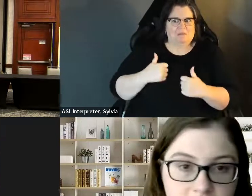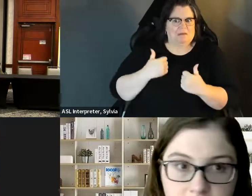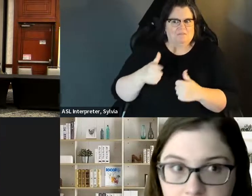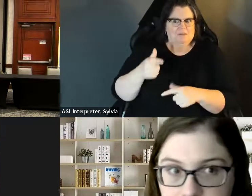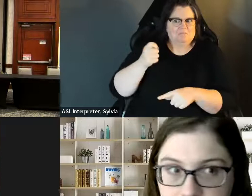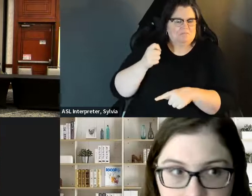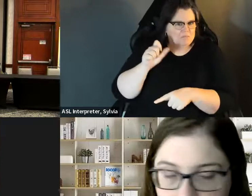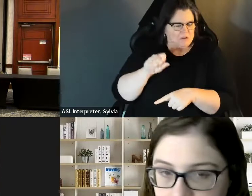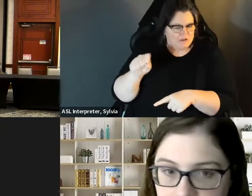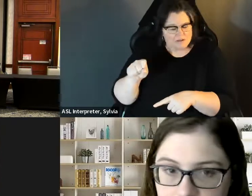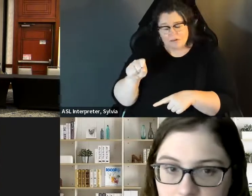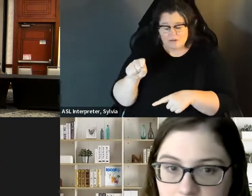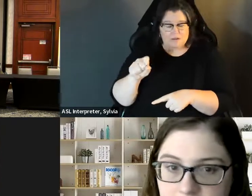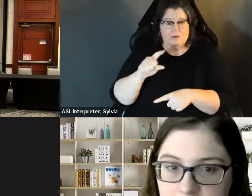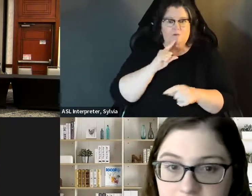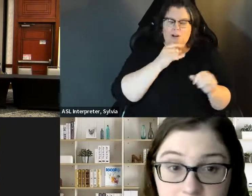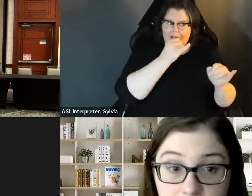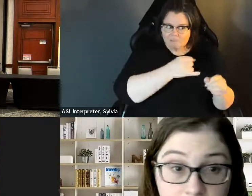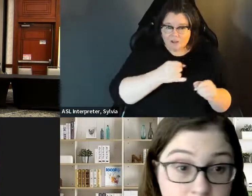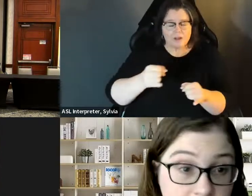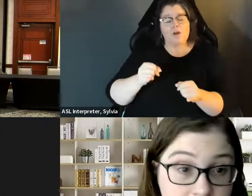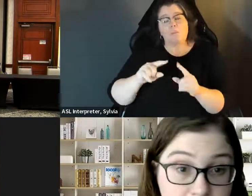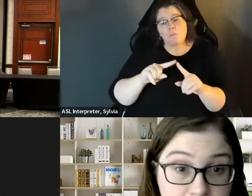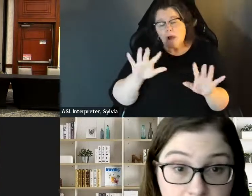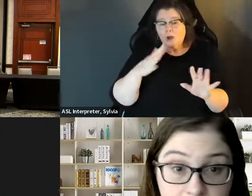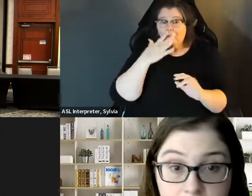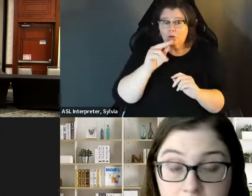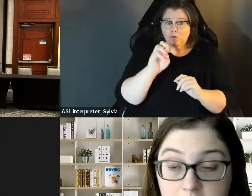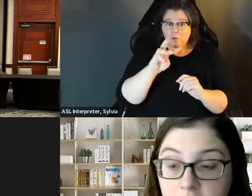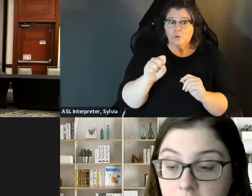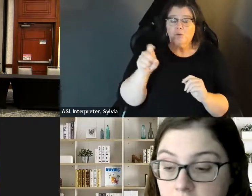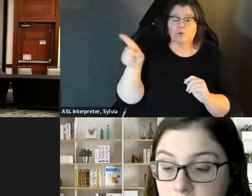Because of this there are also some people who haven't, because again, it's very individual. also some people who haven't because again, it's very